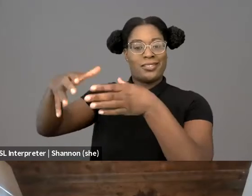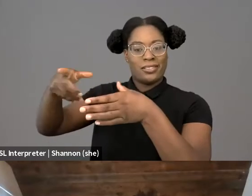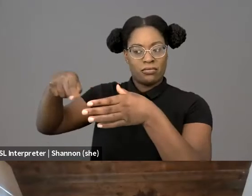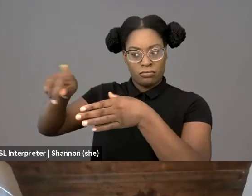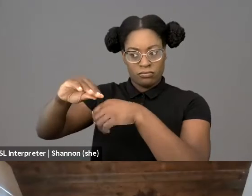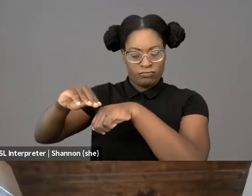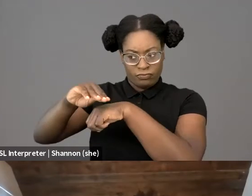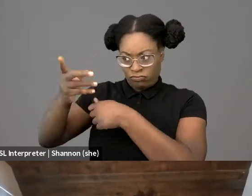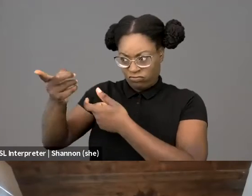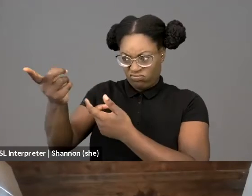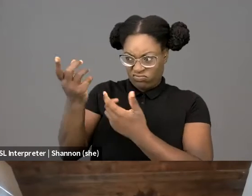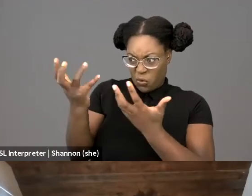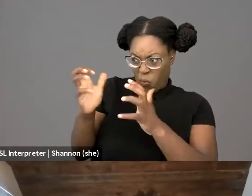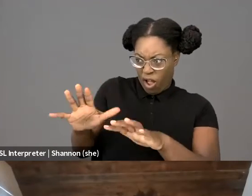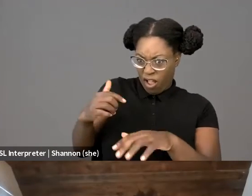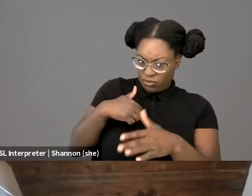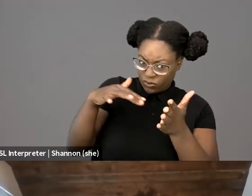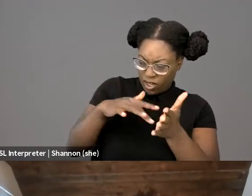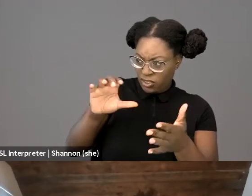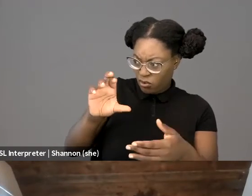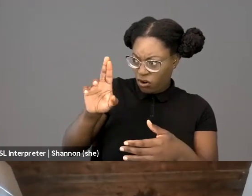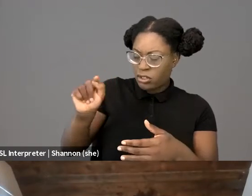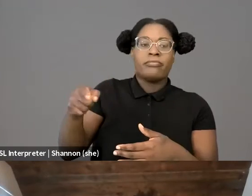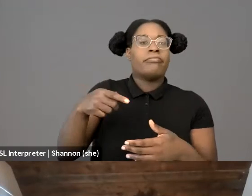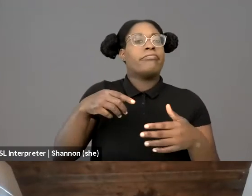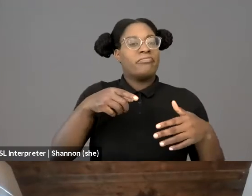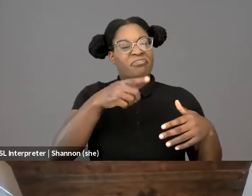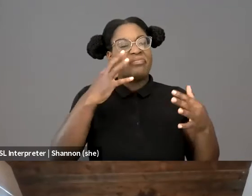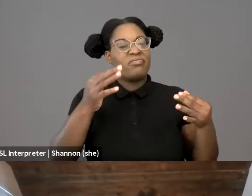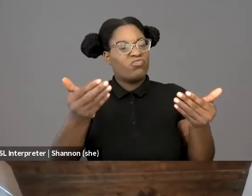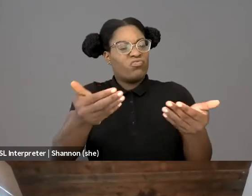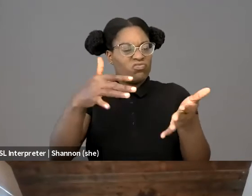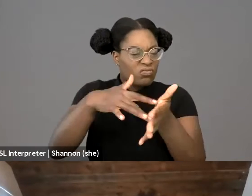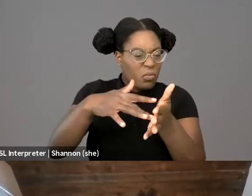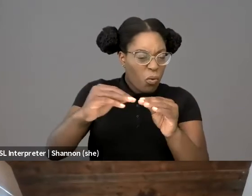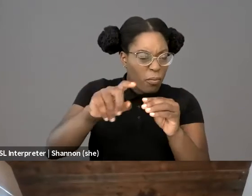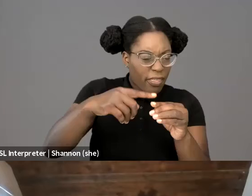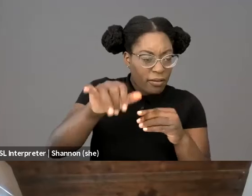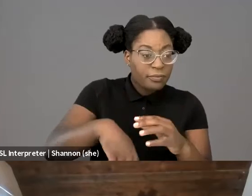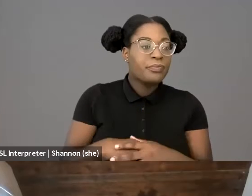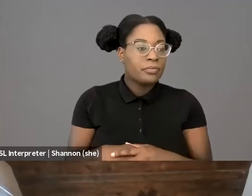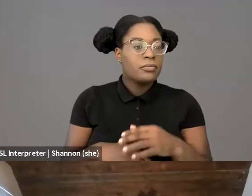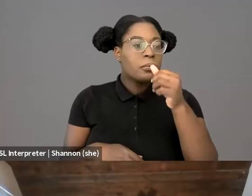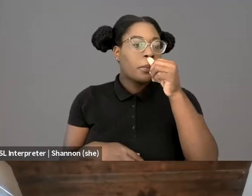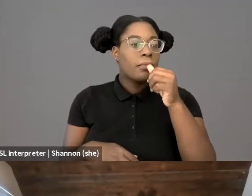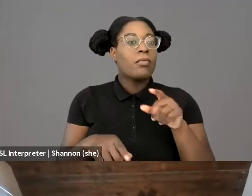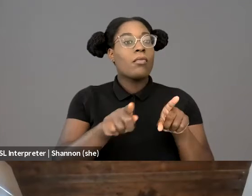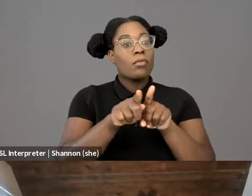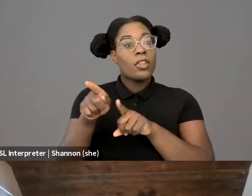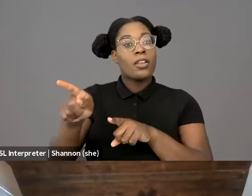and at the George Washington University Law School. Professor Toussaint is also a graduate of MIT,